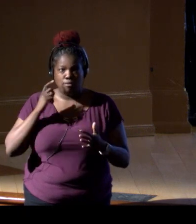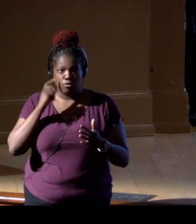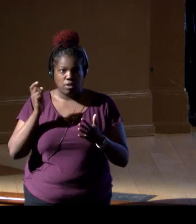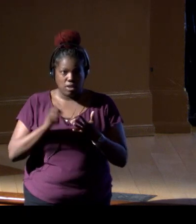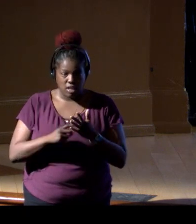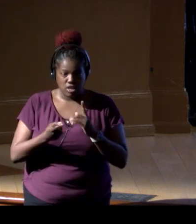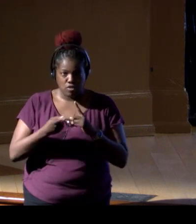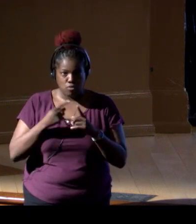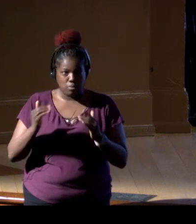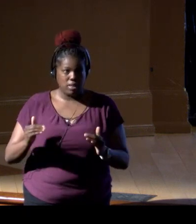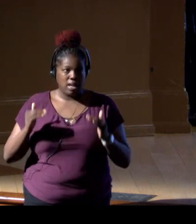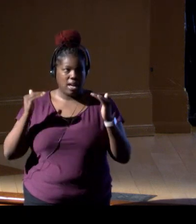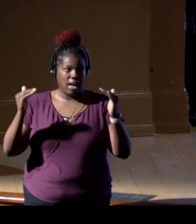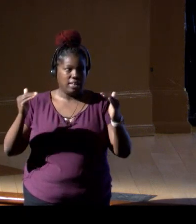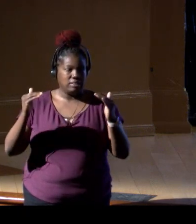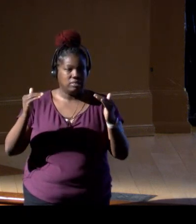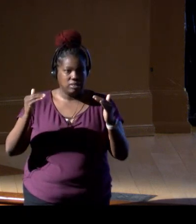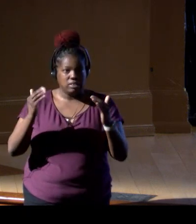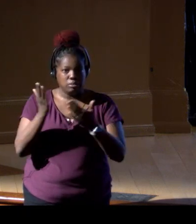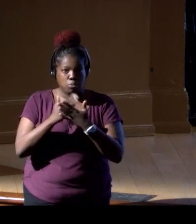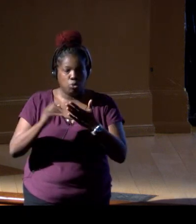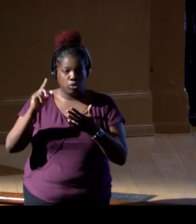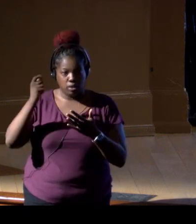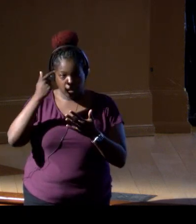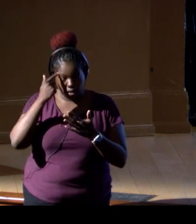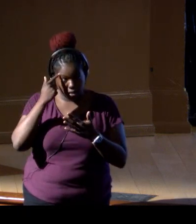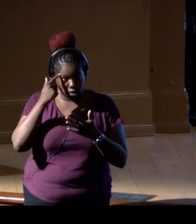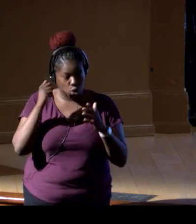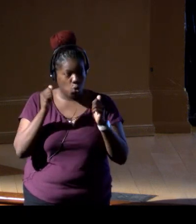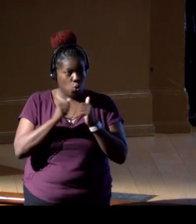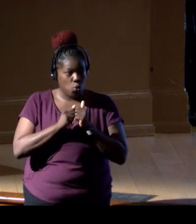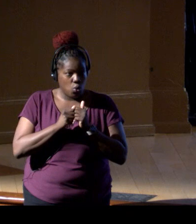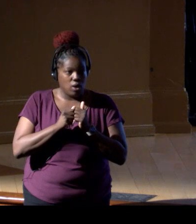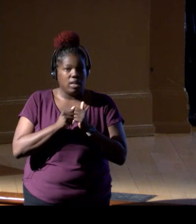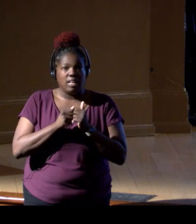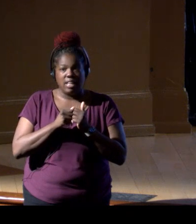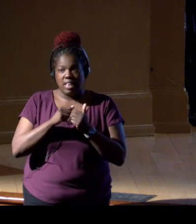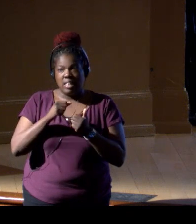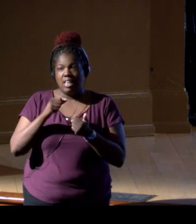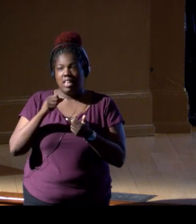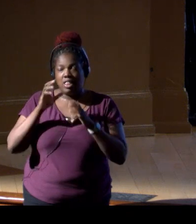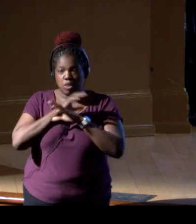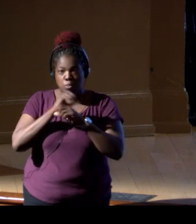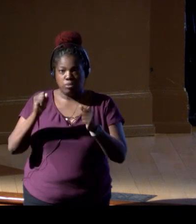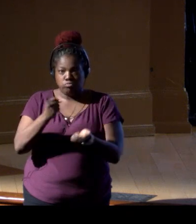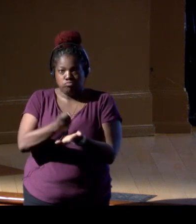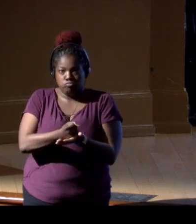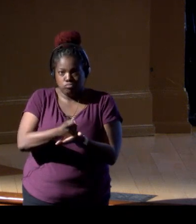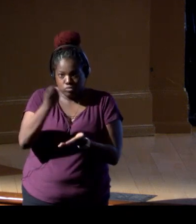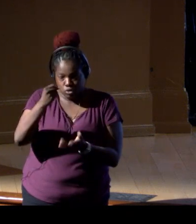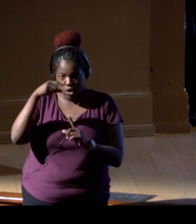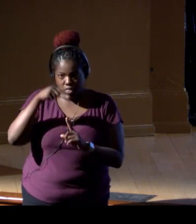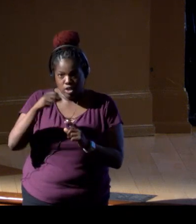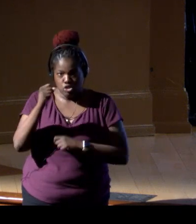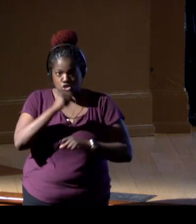from the highest level of government with the seal of the president on this strategy document to move forward.